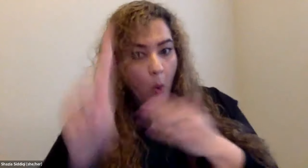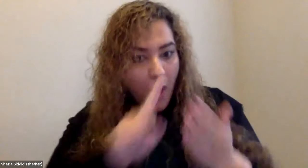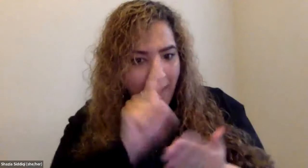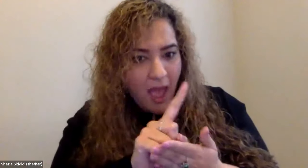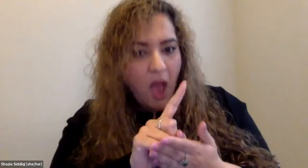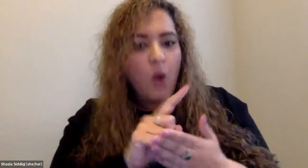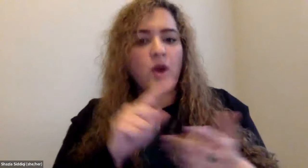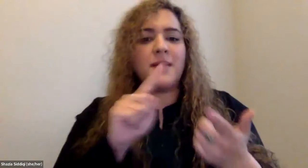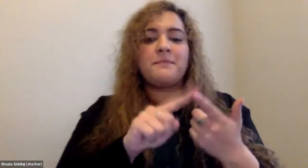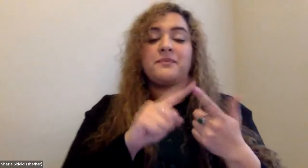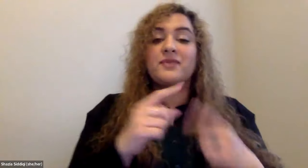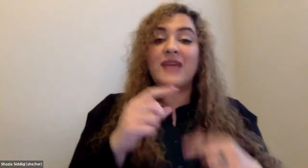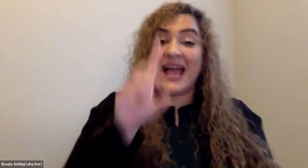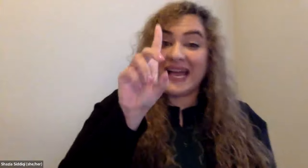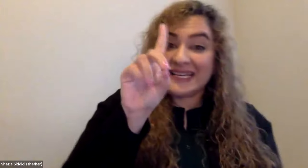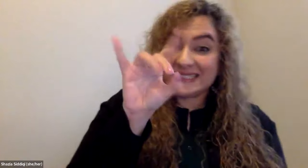Cristine Saunders: So he walked every day for an hour.